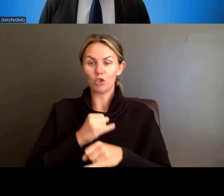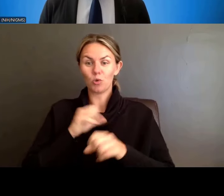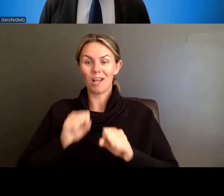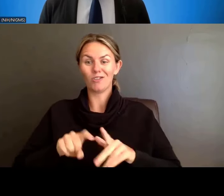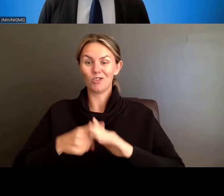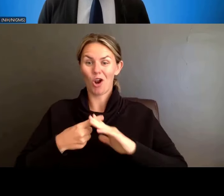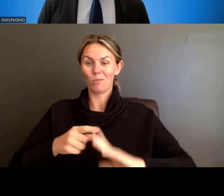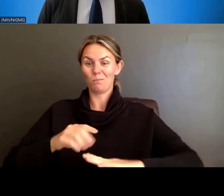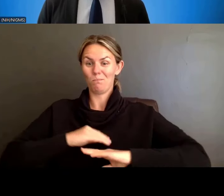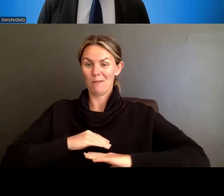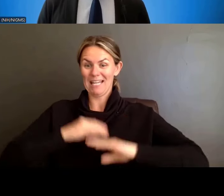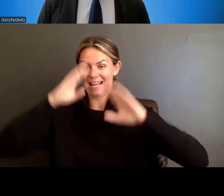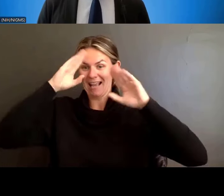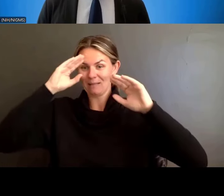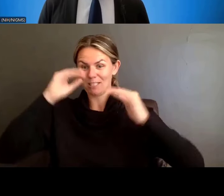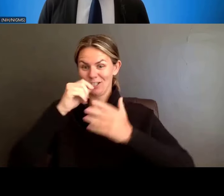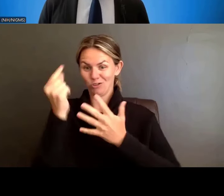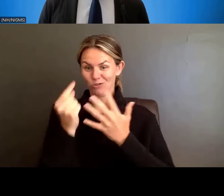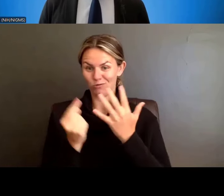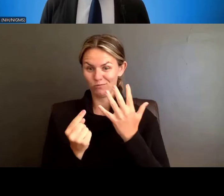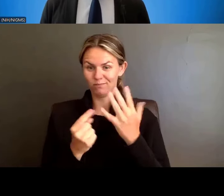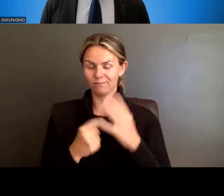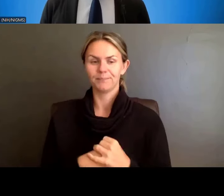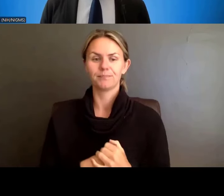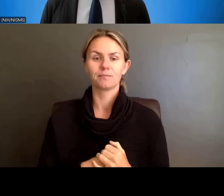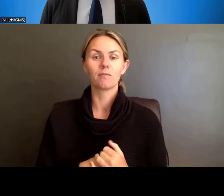So, funded programs will be expected to support effective mentorship,